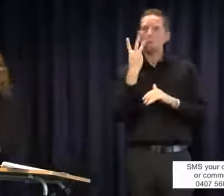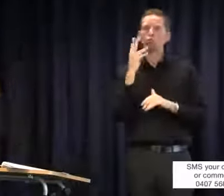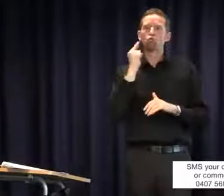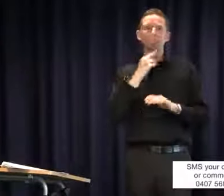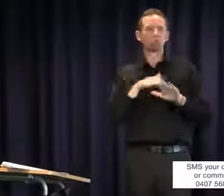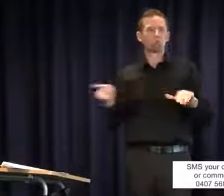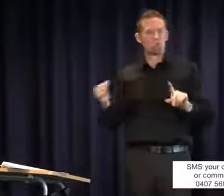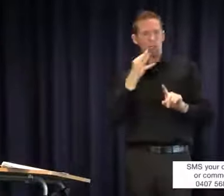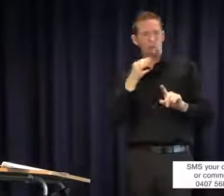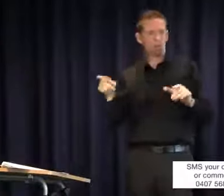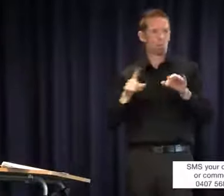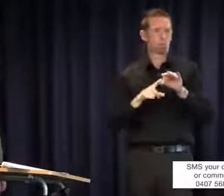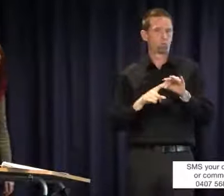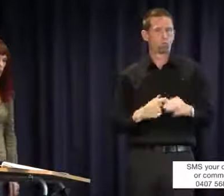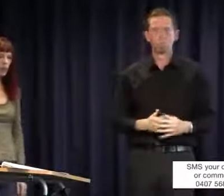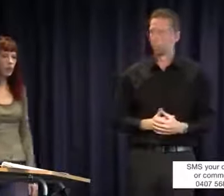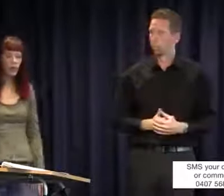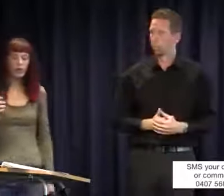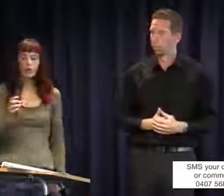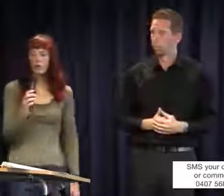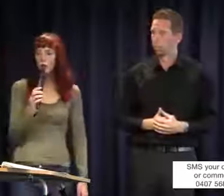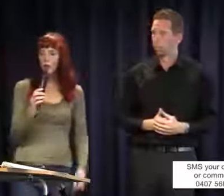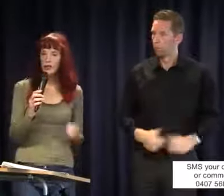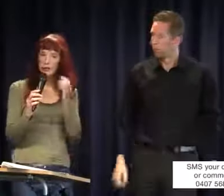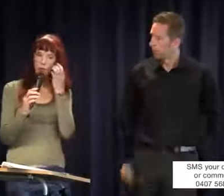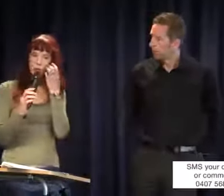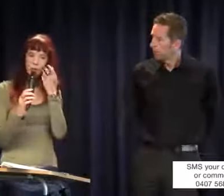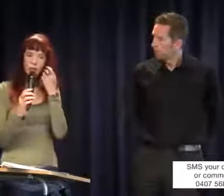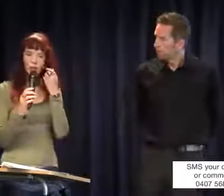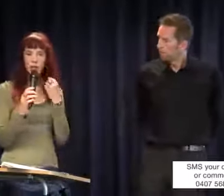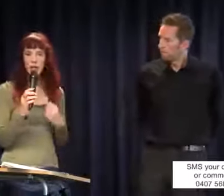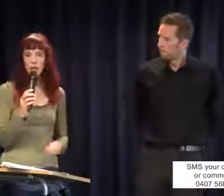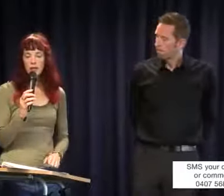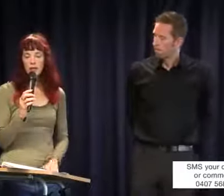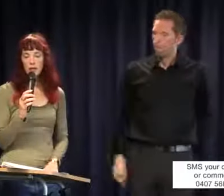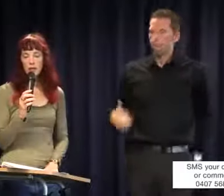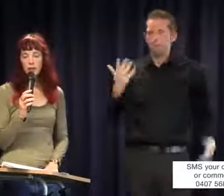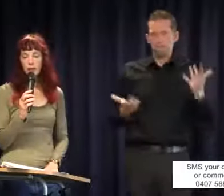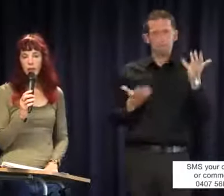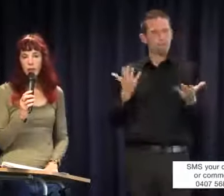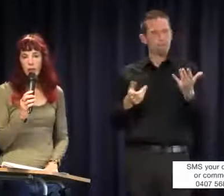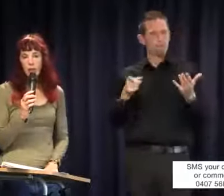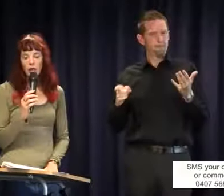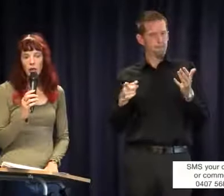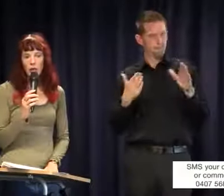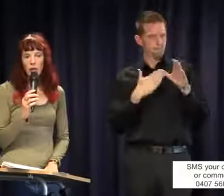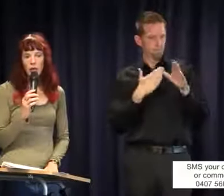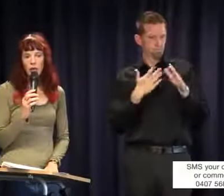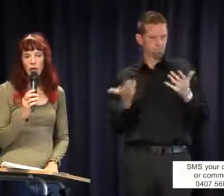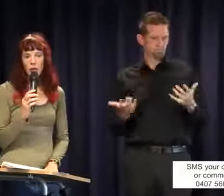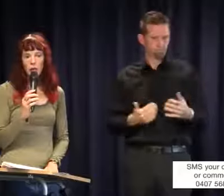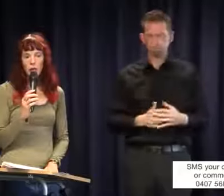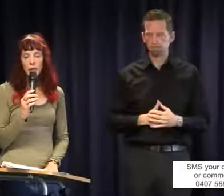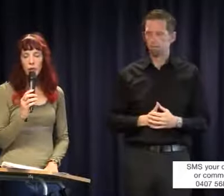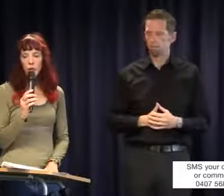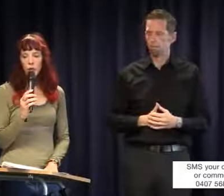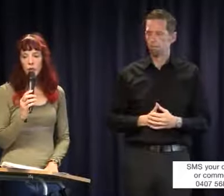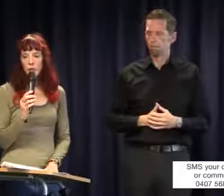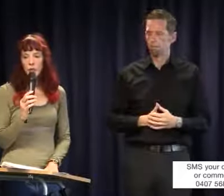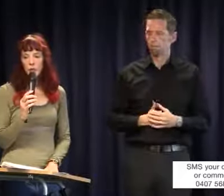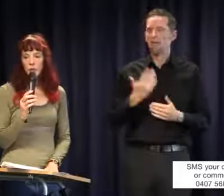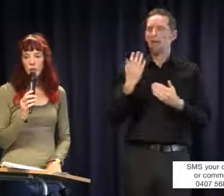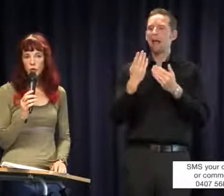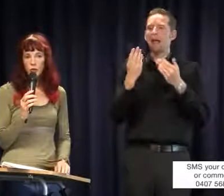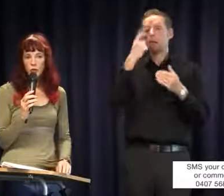Look, I think that probably depends. There are people who call themselves interpreters